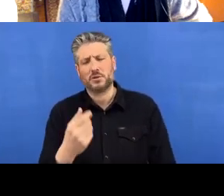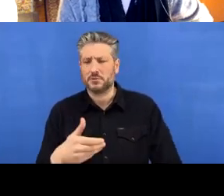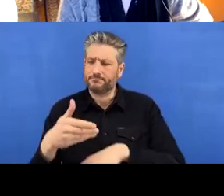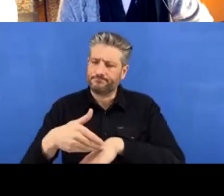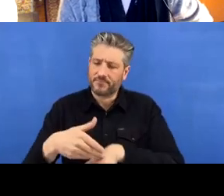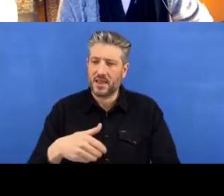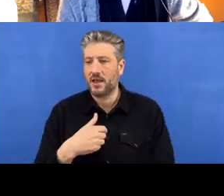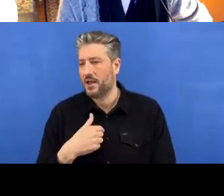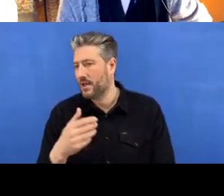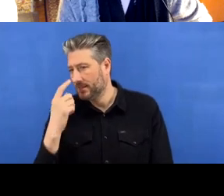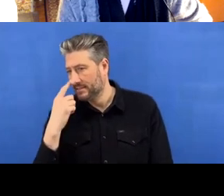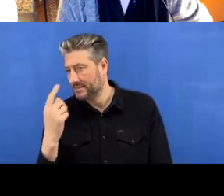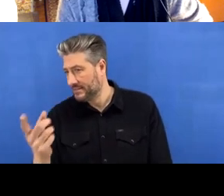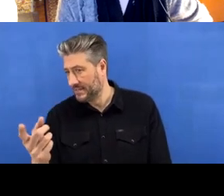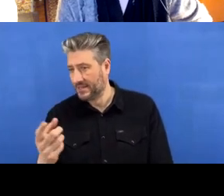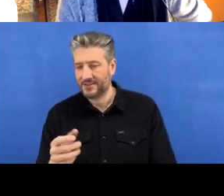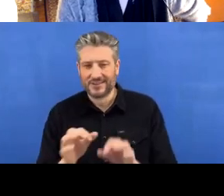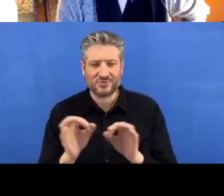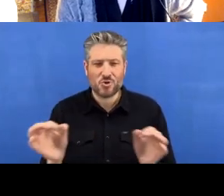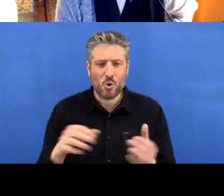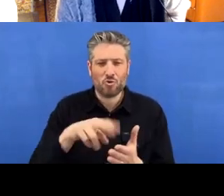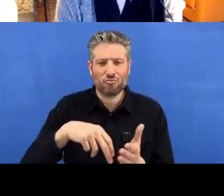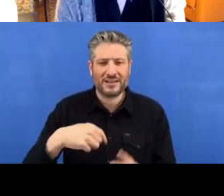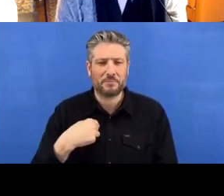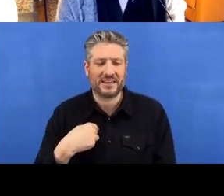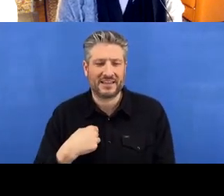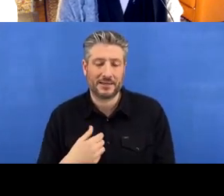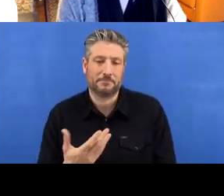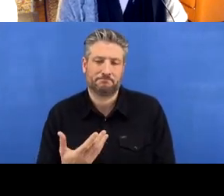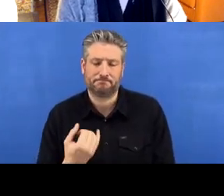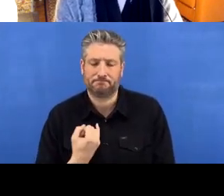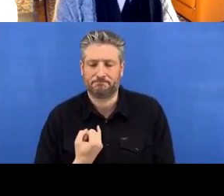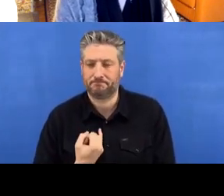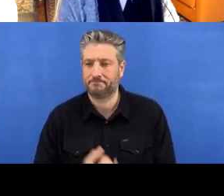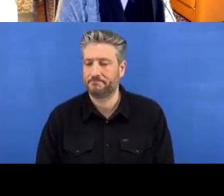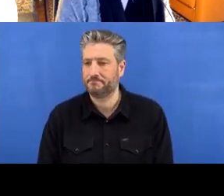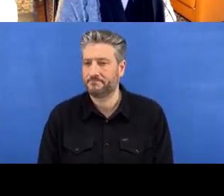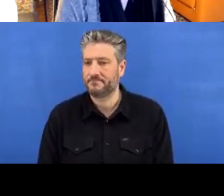README to describe what this repository is, so that other people who might look at it on GitHub